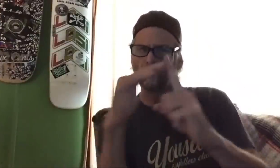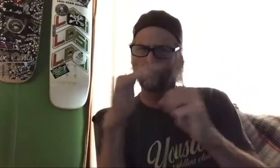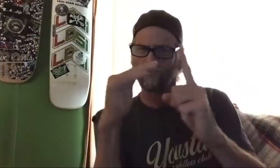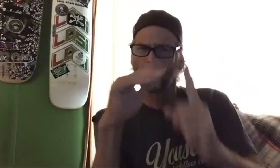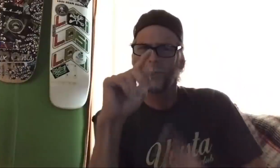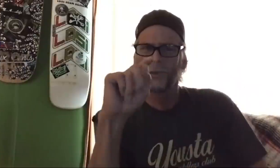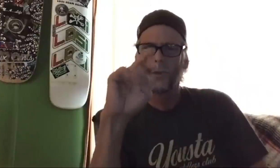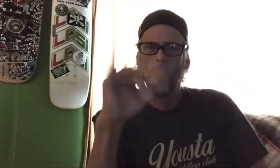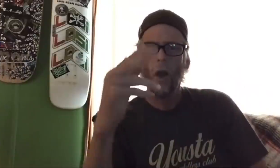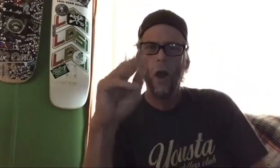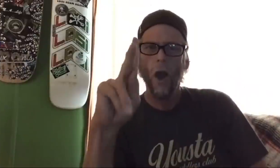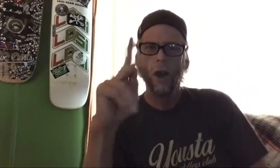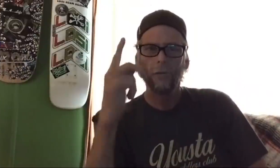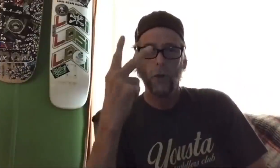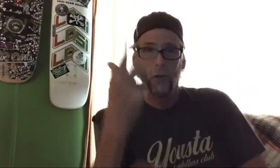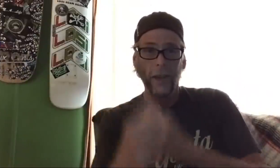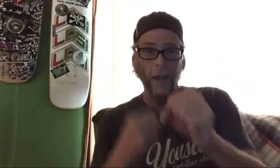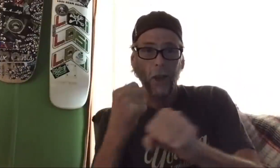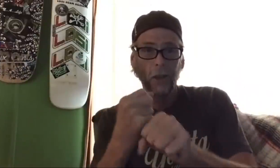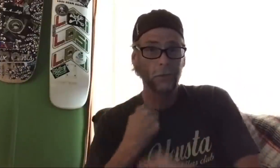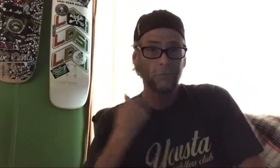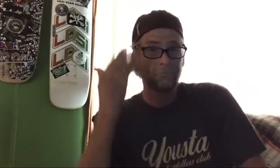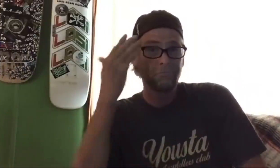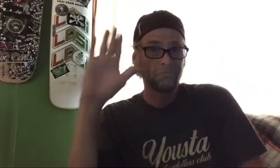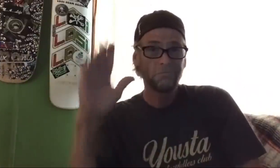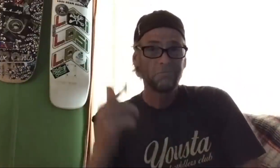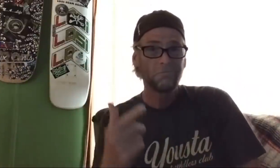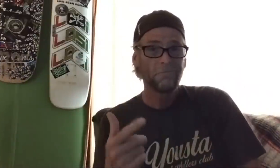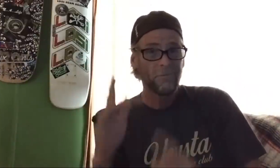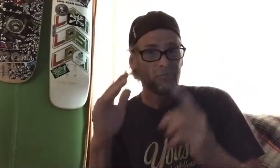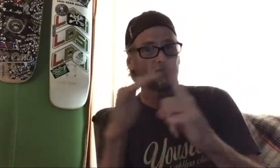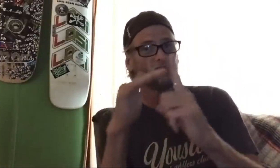He was telling this to Tony Hawk for three years about this and I had no idea.